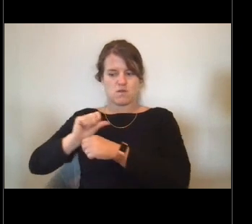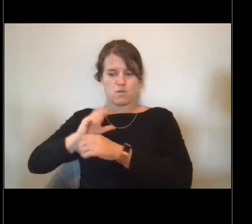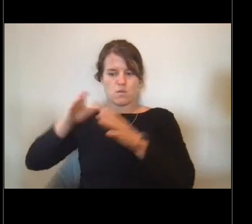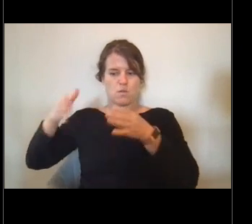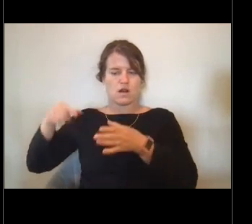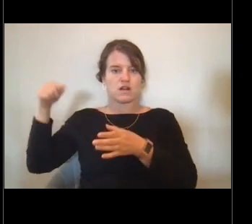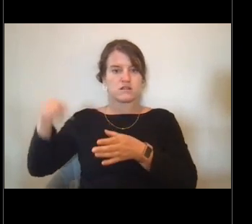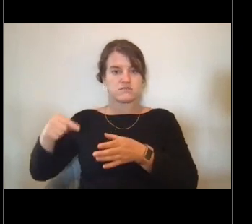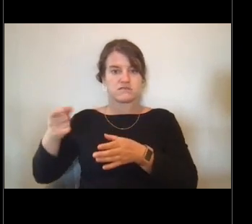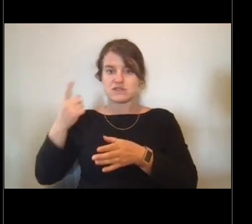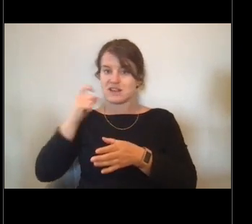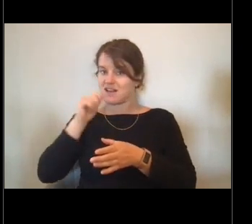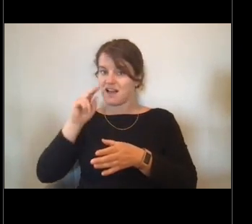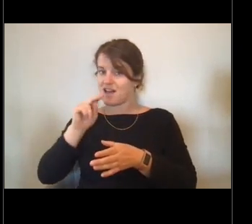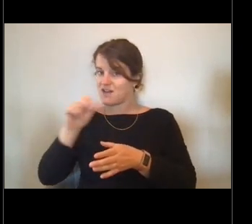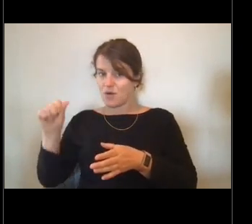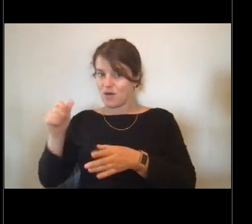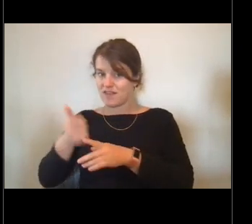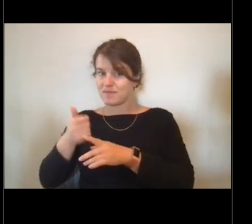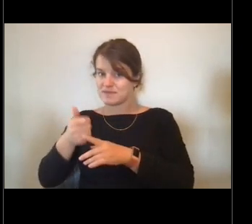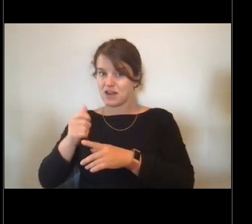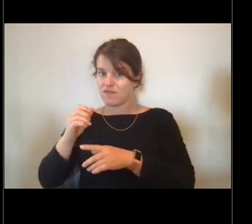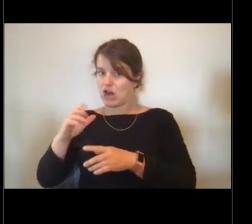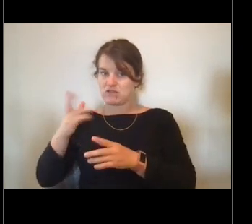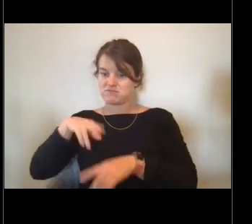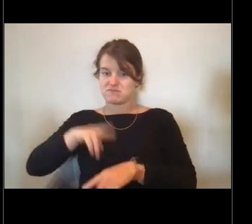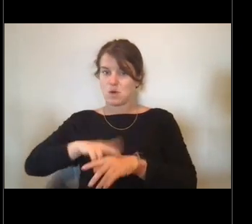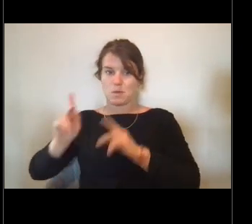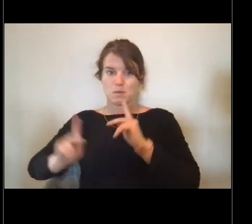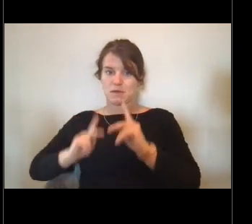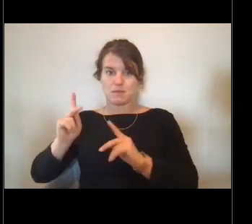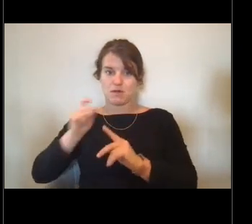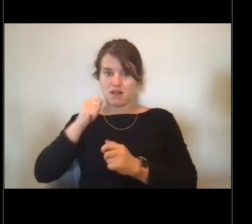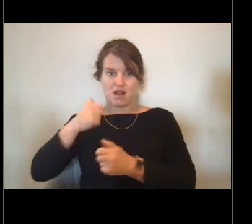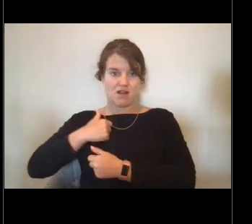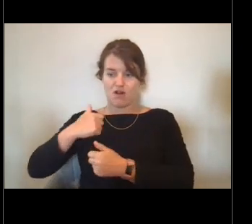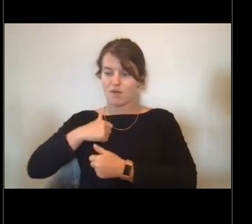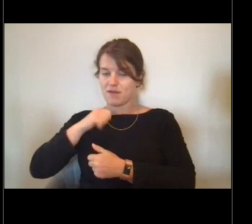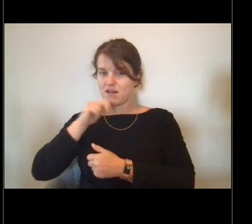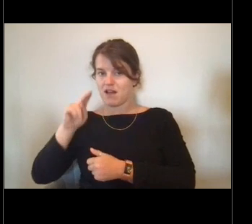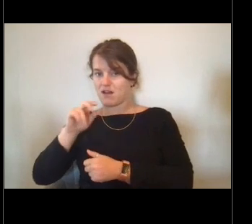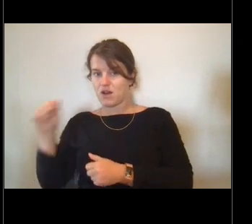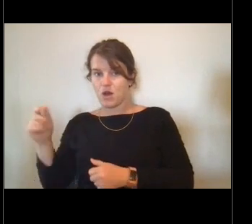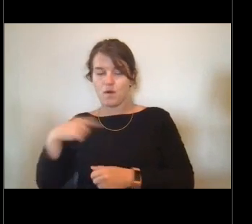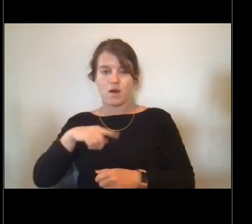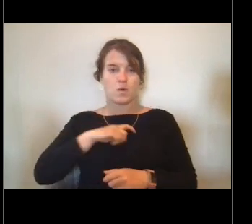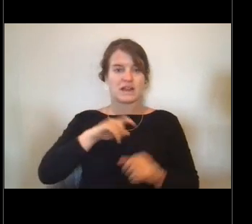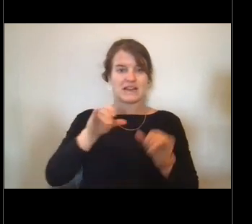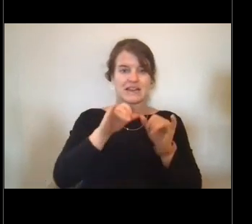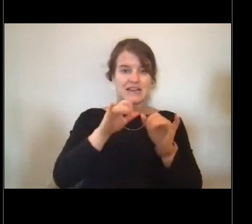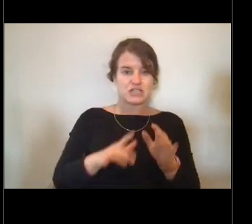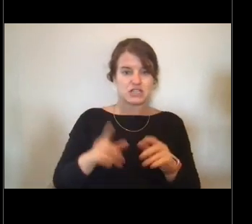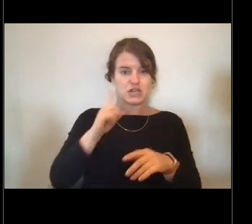they are civilians. We need engineers to keep the lights running, to keep the machinery working.